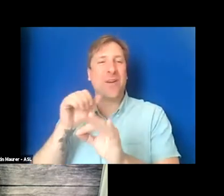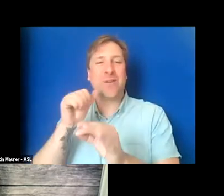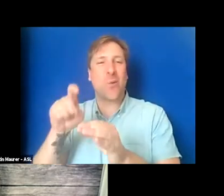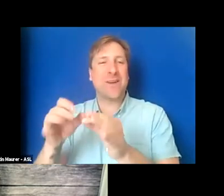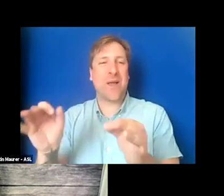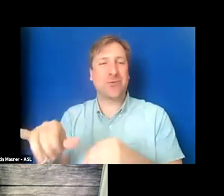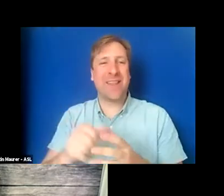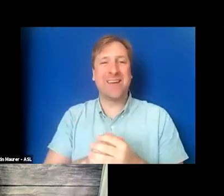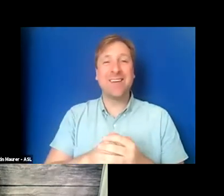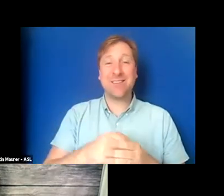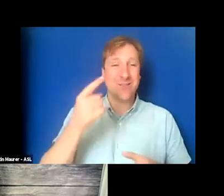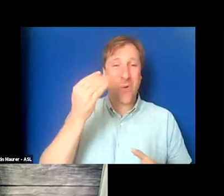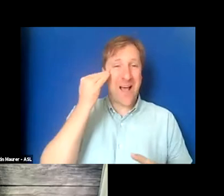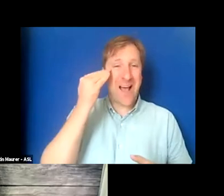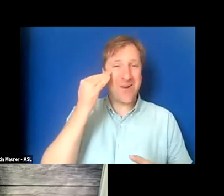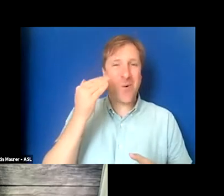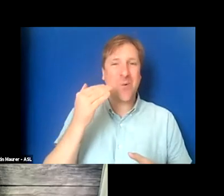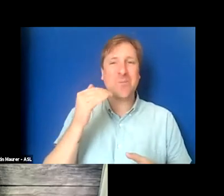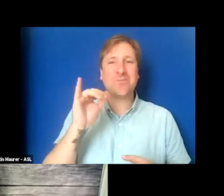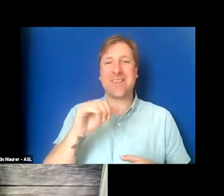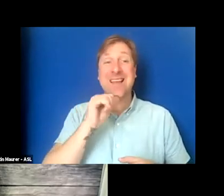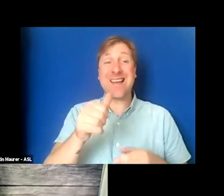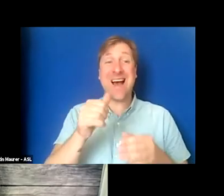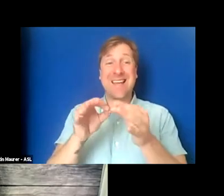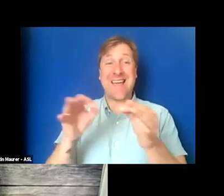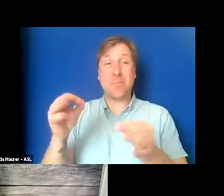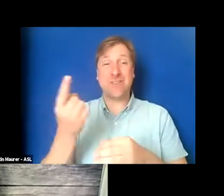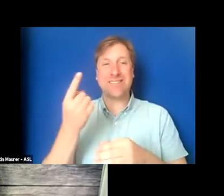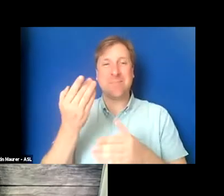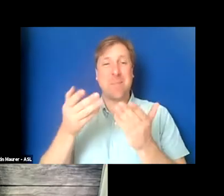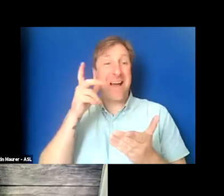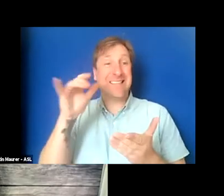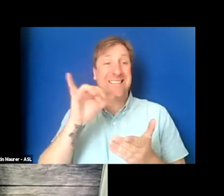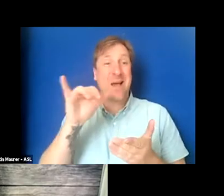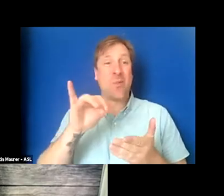And I know that not captioning something may sound like censorship,